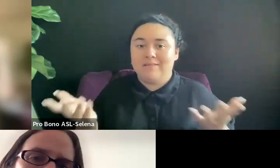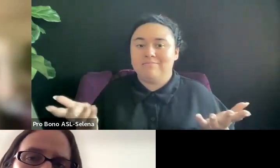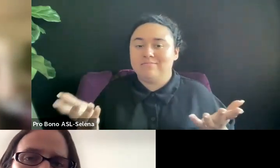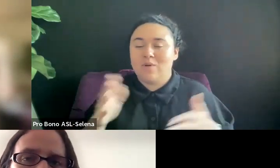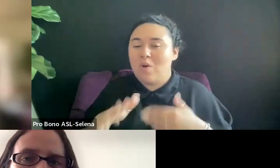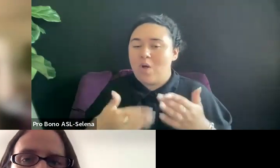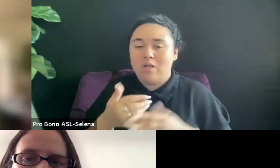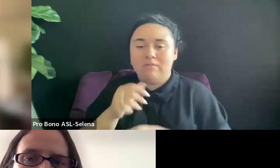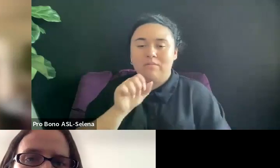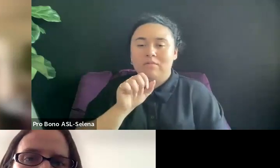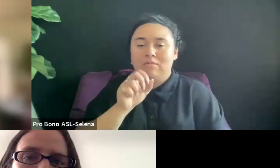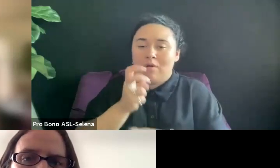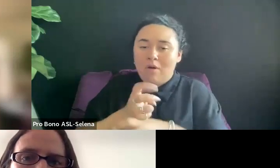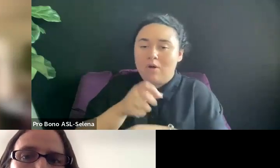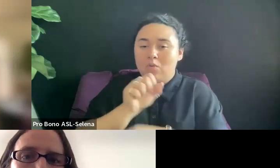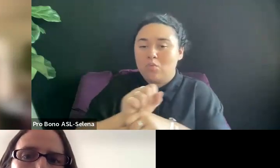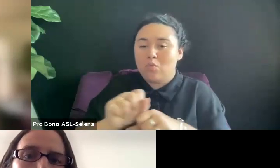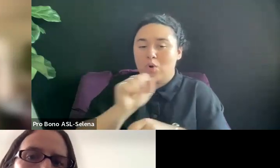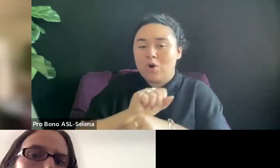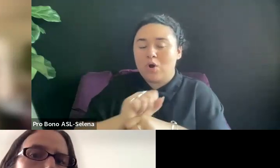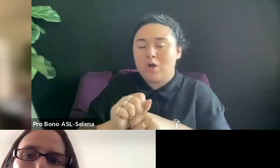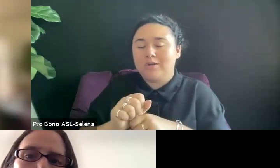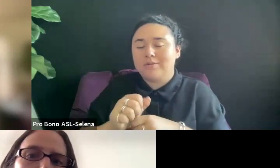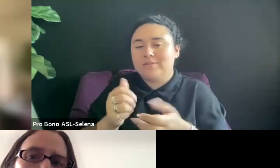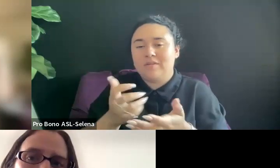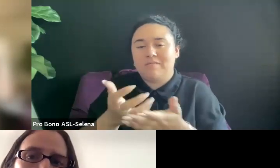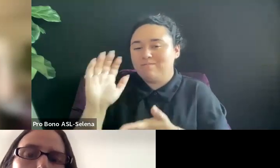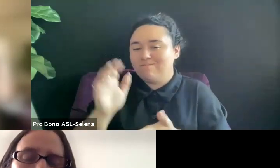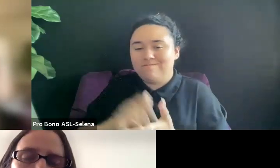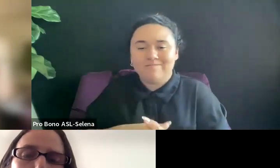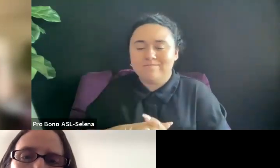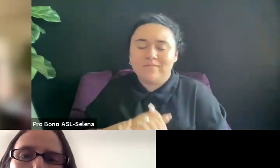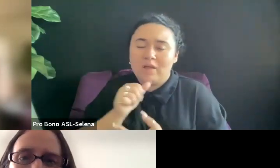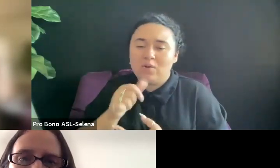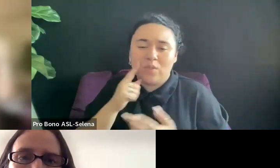I DON'T THINK YOU WAIT. I THINK YOU KEEP GOING AND BUILD IN WHAT YOU CAN.